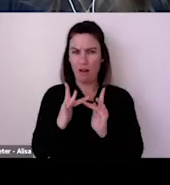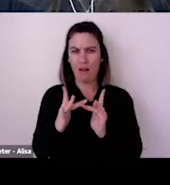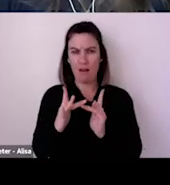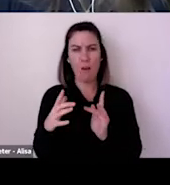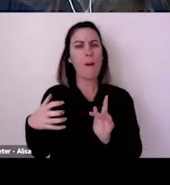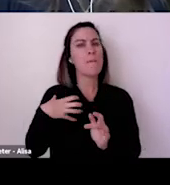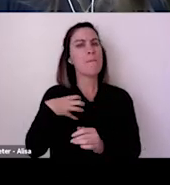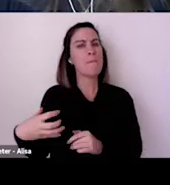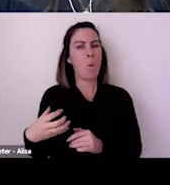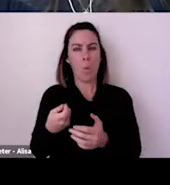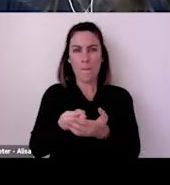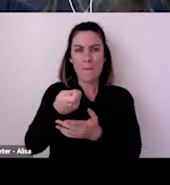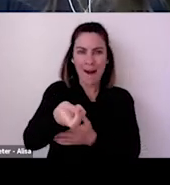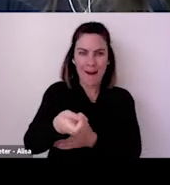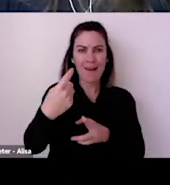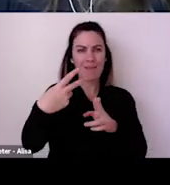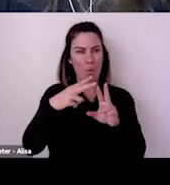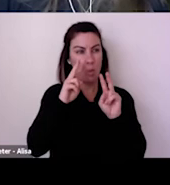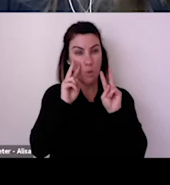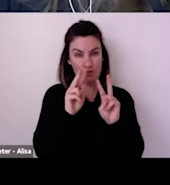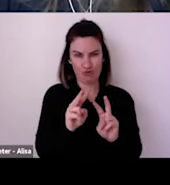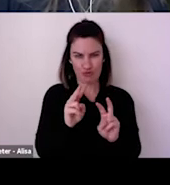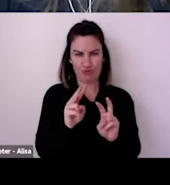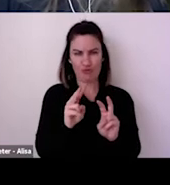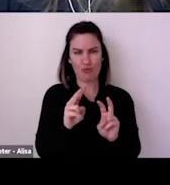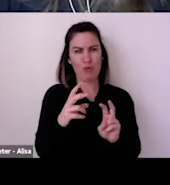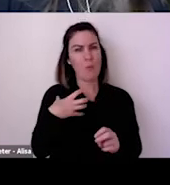In terms of the Australia Council's other activity, the sector recovery initiatives